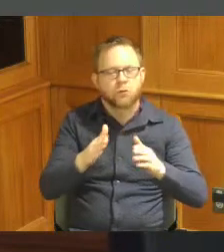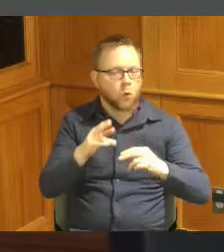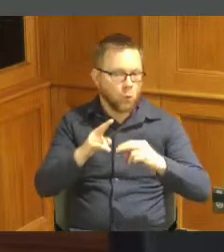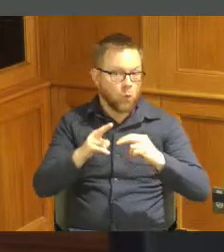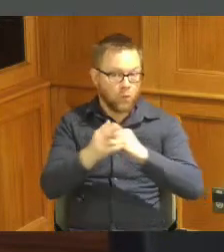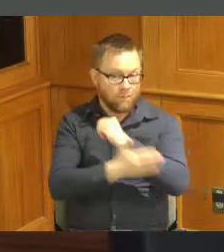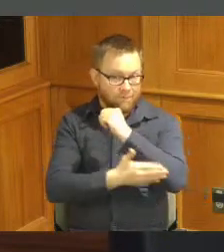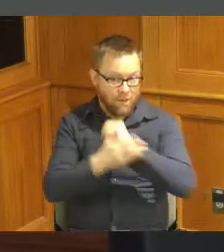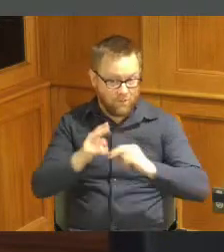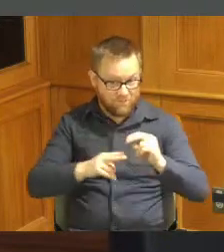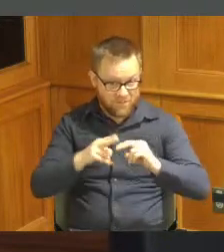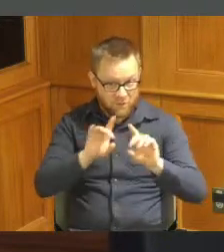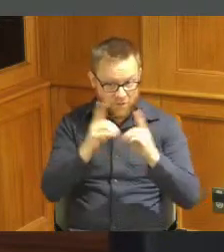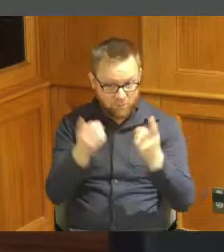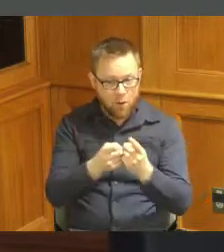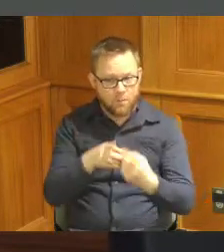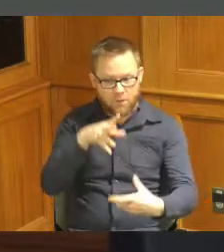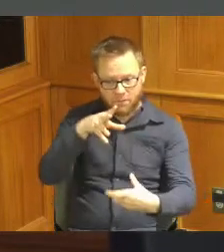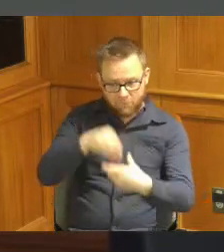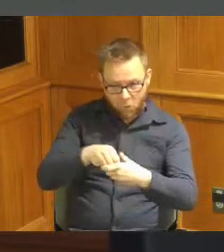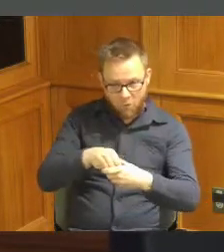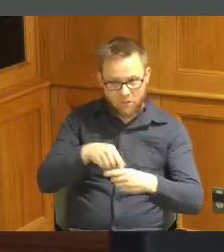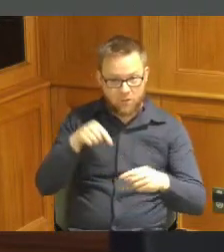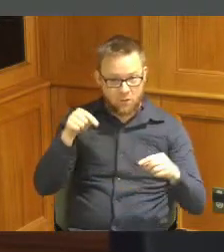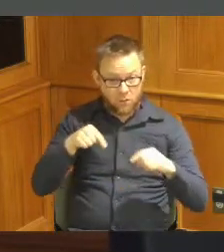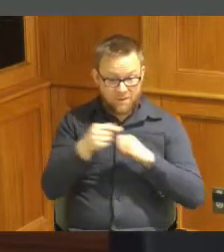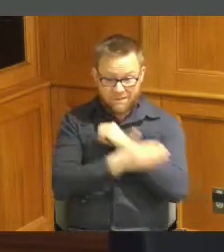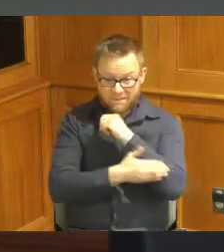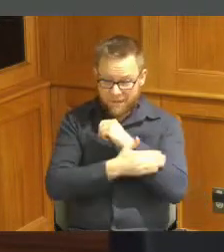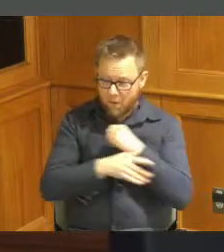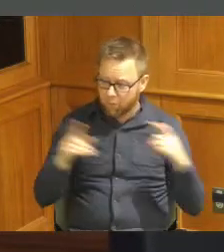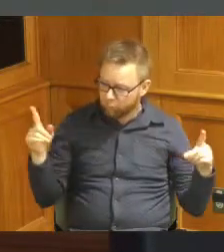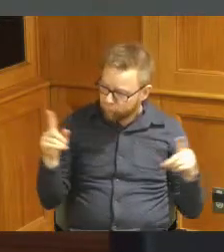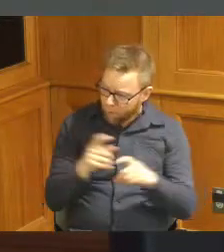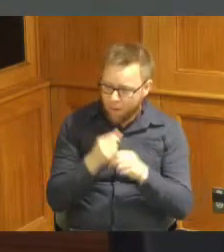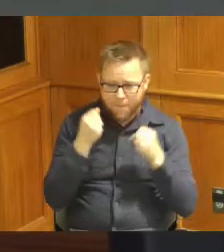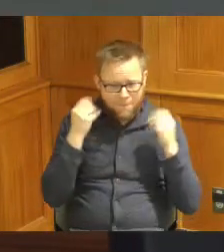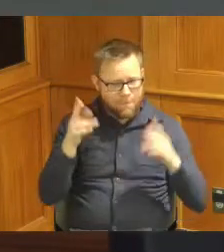directly involved with an organization of this size it has this many buildings the amount of